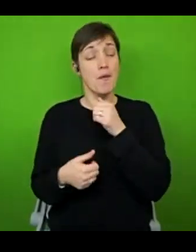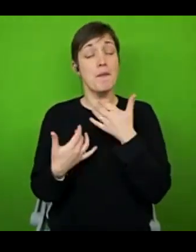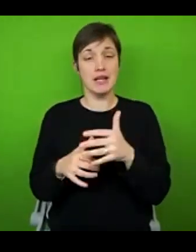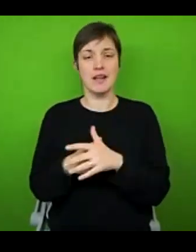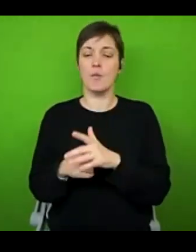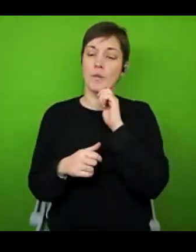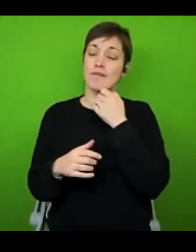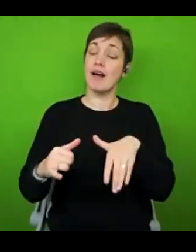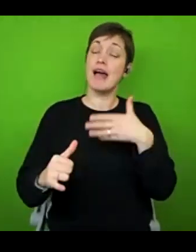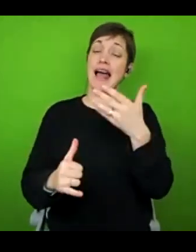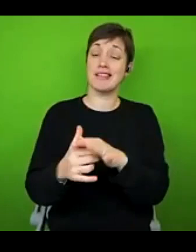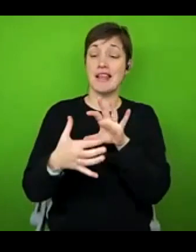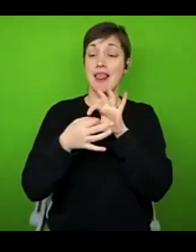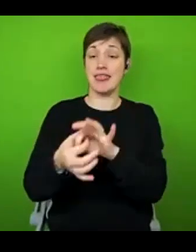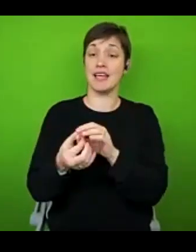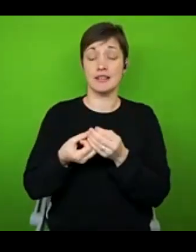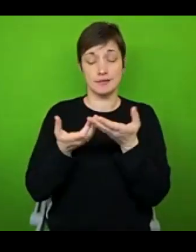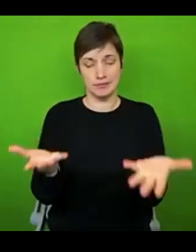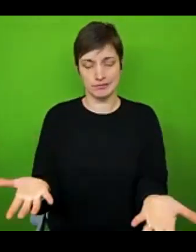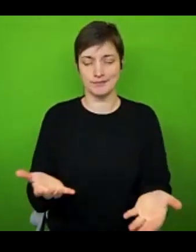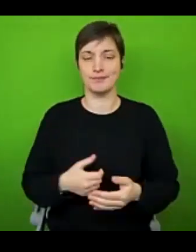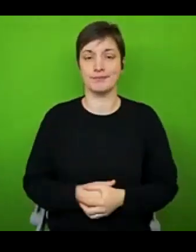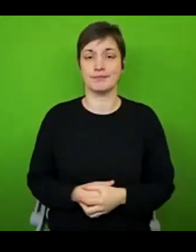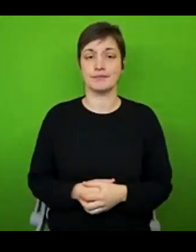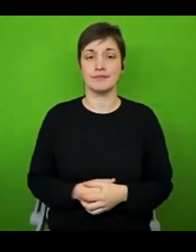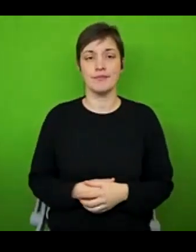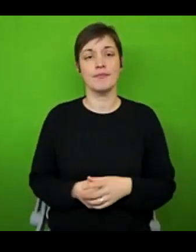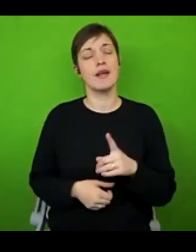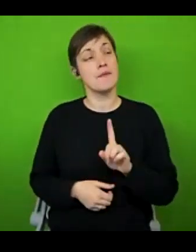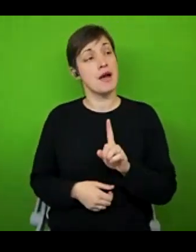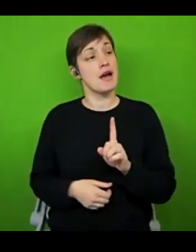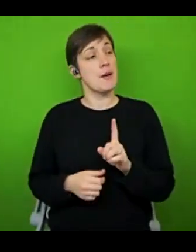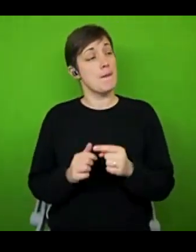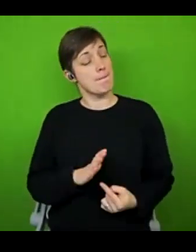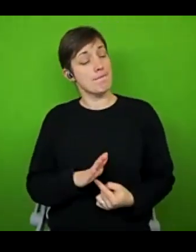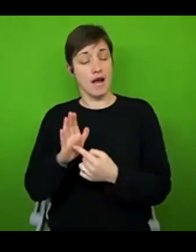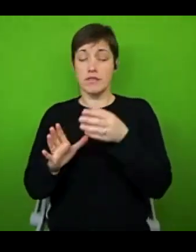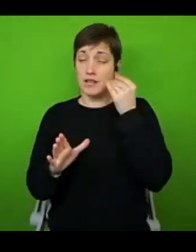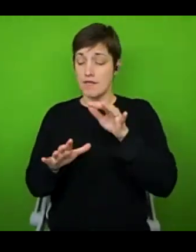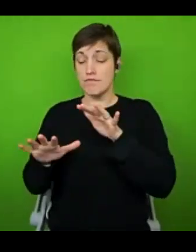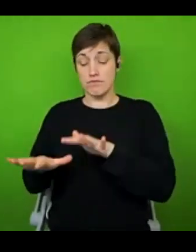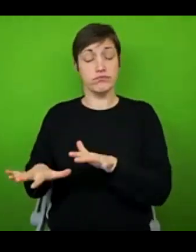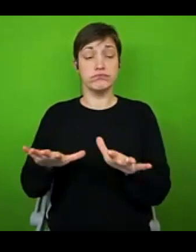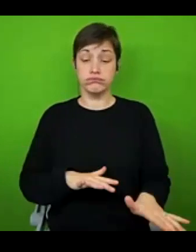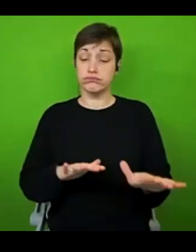at the end. But for me, the main thing I've learned about pacing day to day in this fast paced life we live in is that by doing